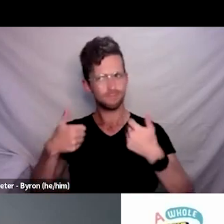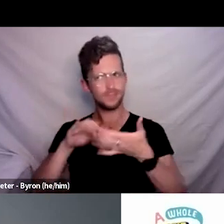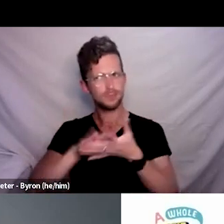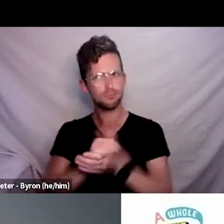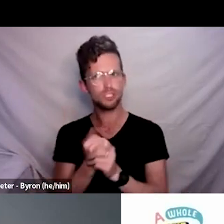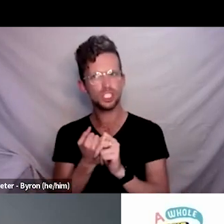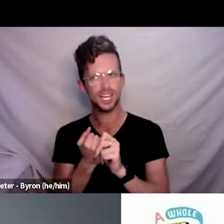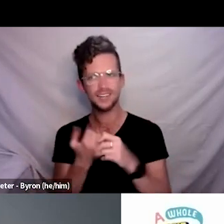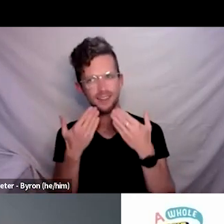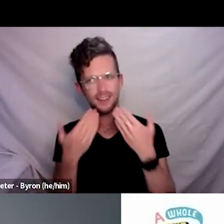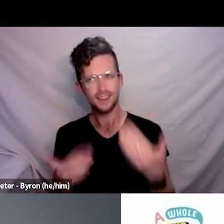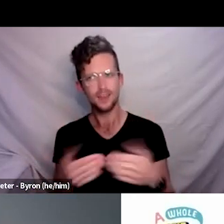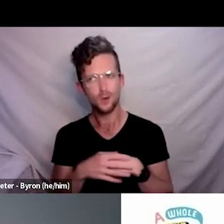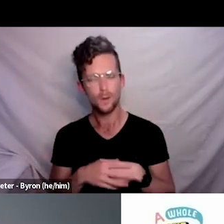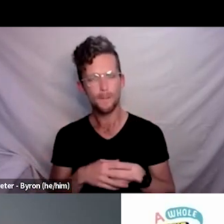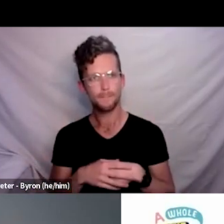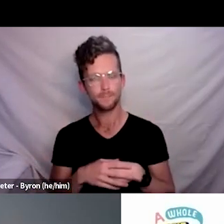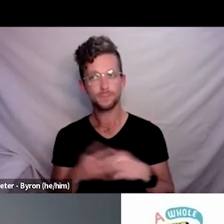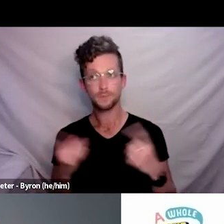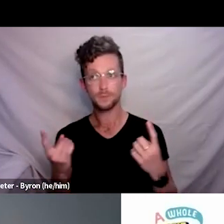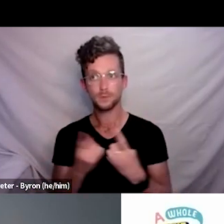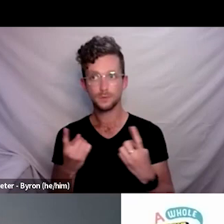I think the thing that we’ve learned is really